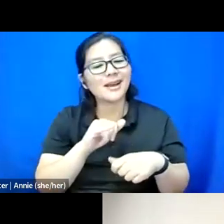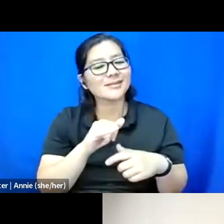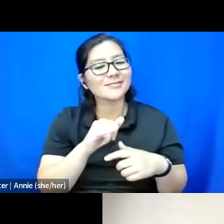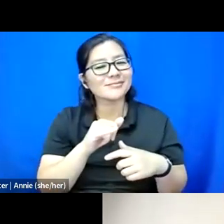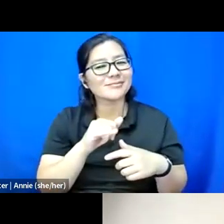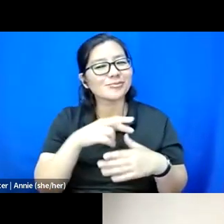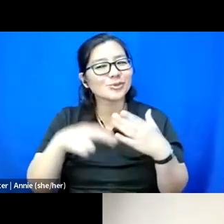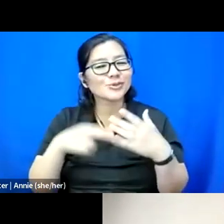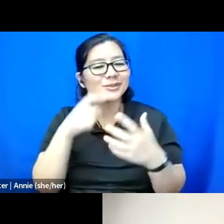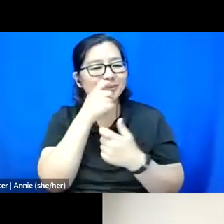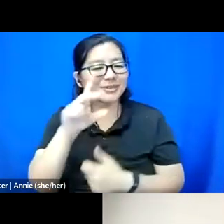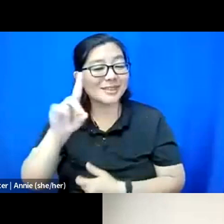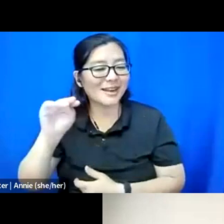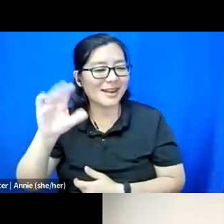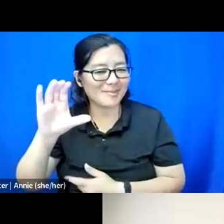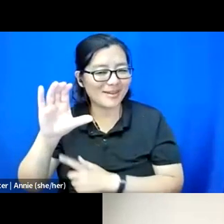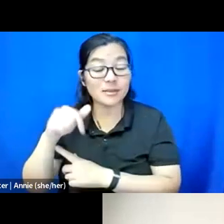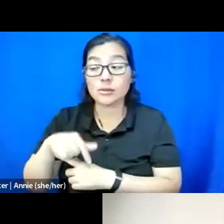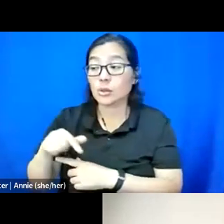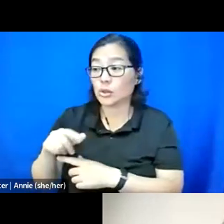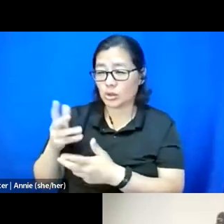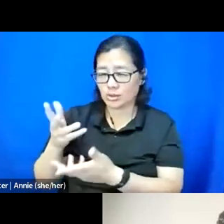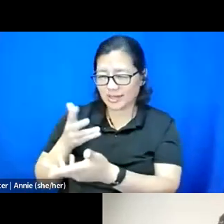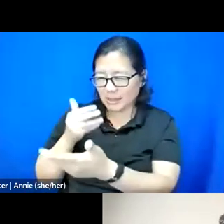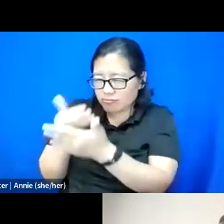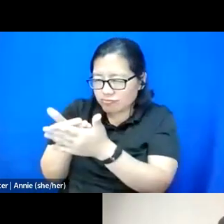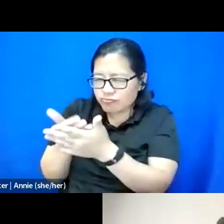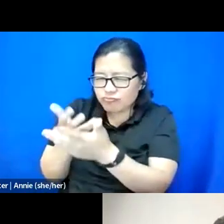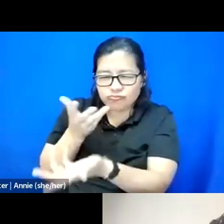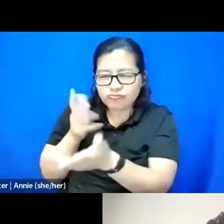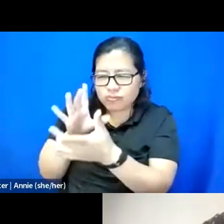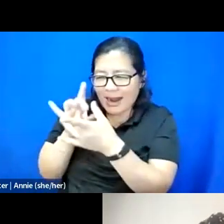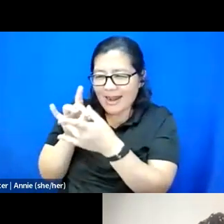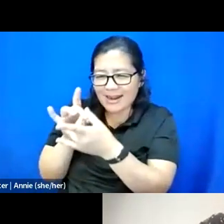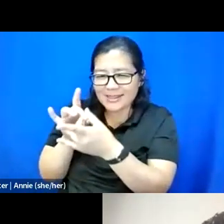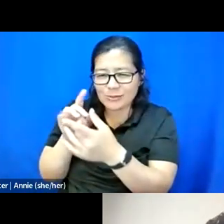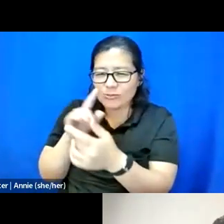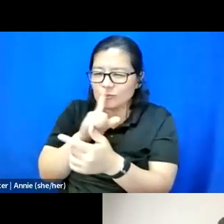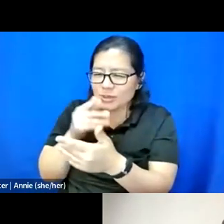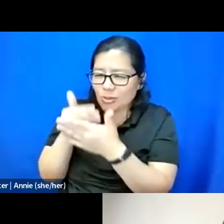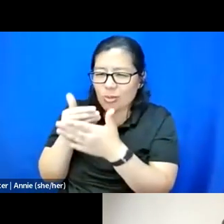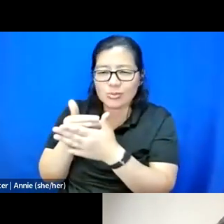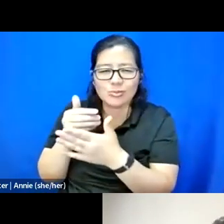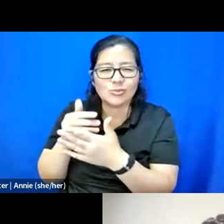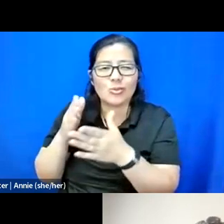of communicating with the other person in a very intimate way, so you're connecting to someone in their stories. I'm a documentary filmmaker.